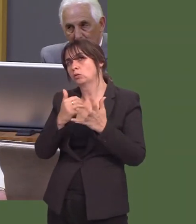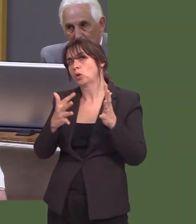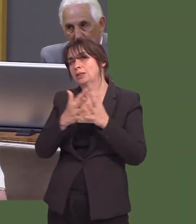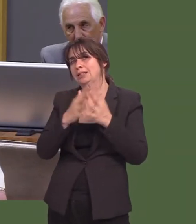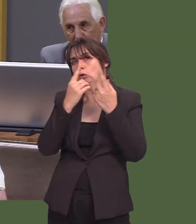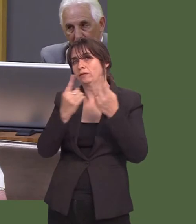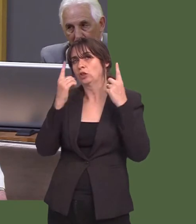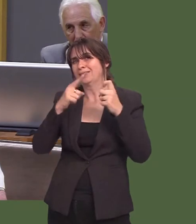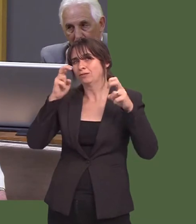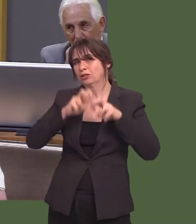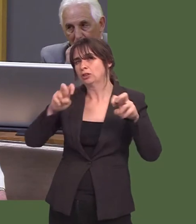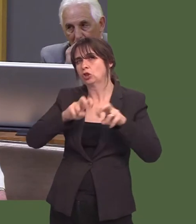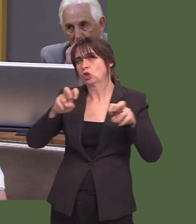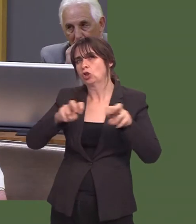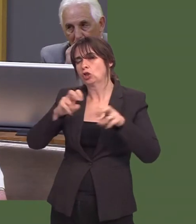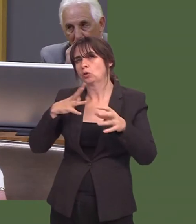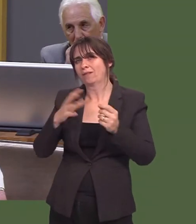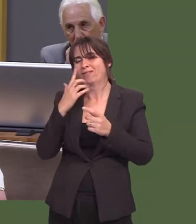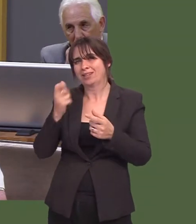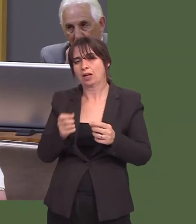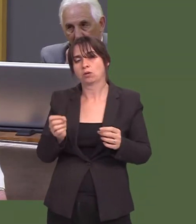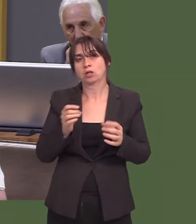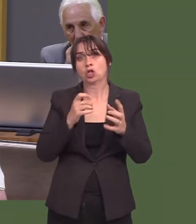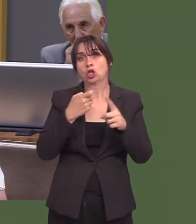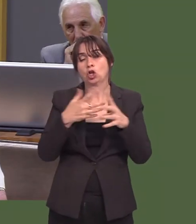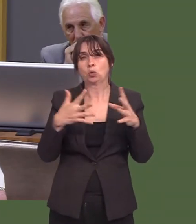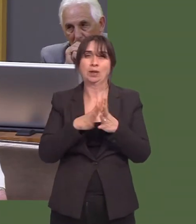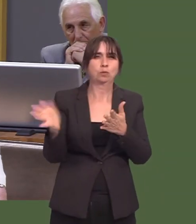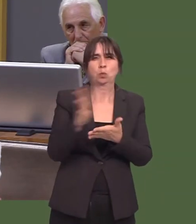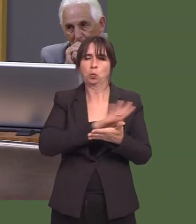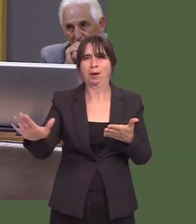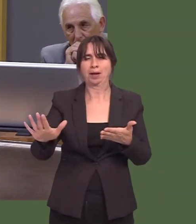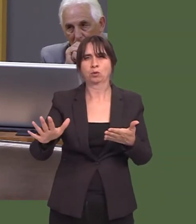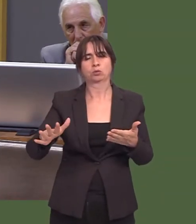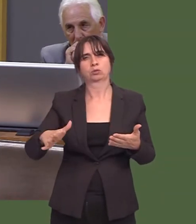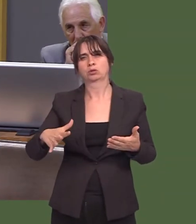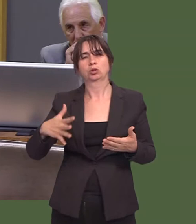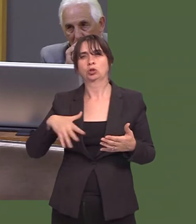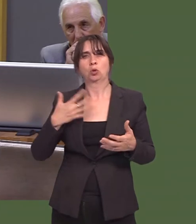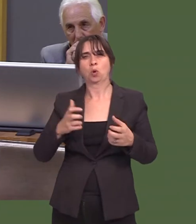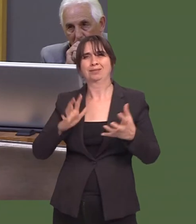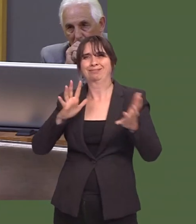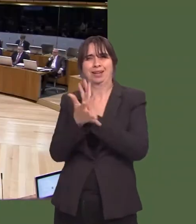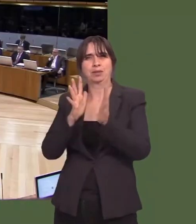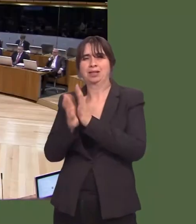ways to ensure that knotweed is eradicated and no longer threatens the property of our constituents?